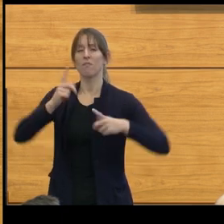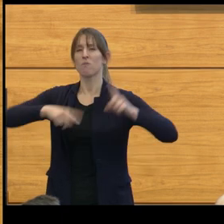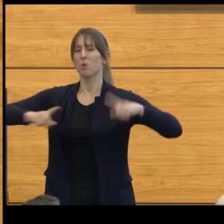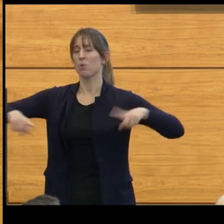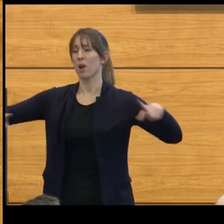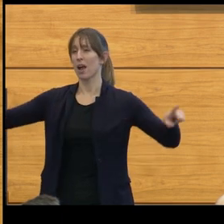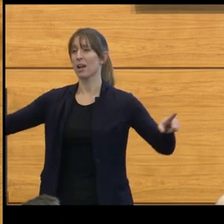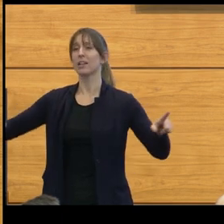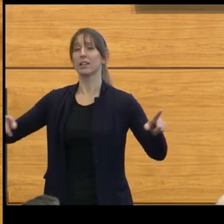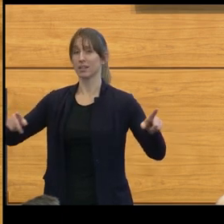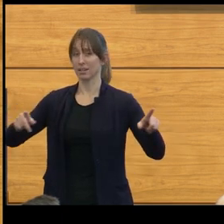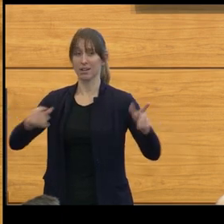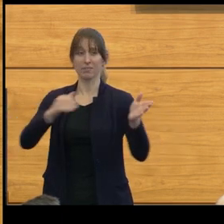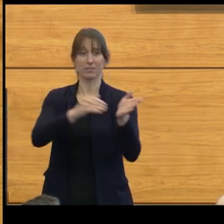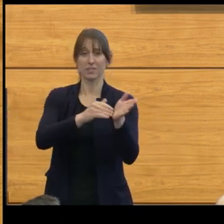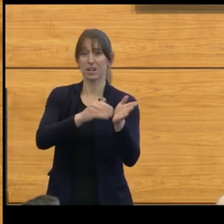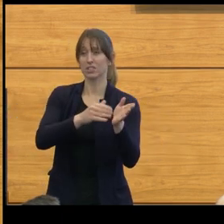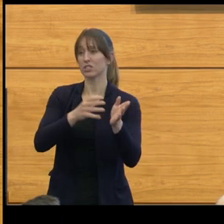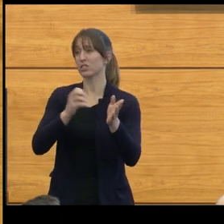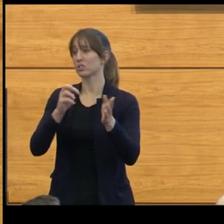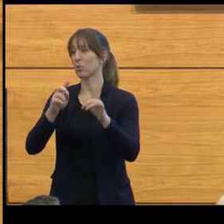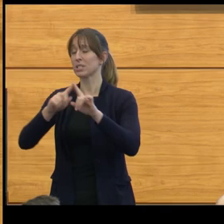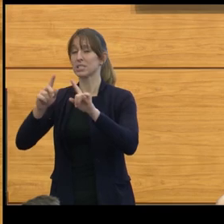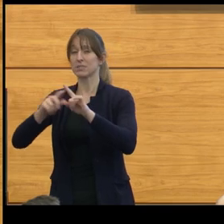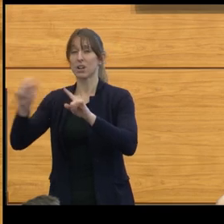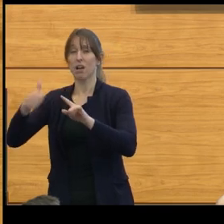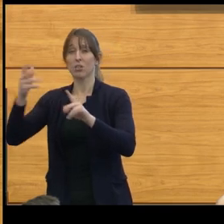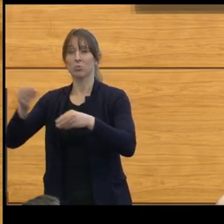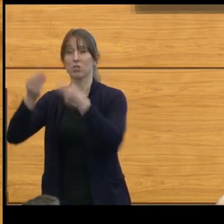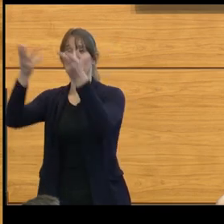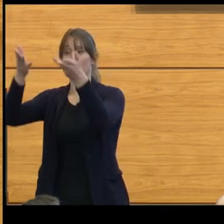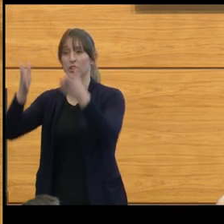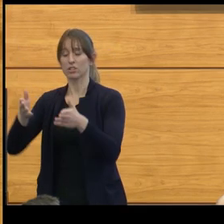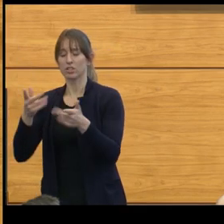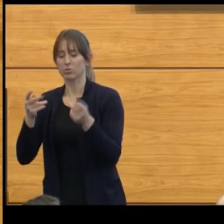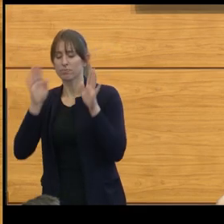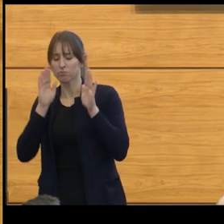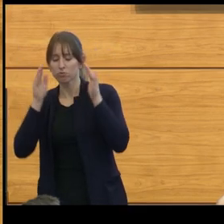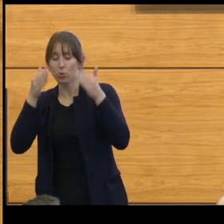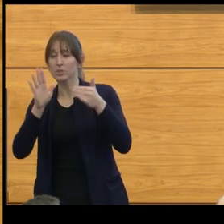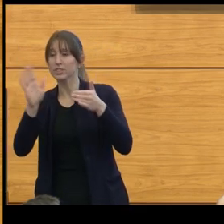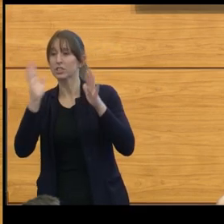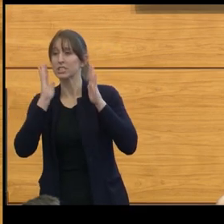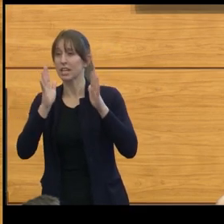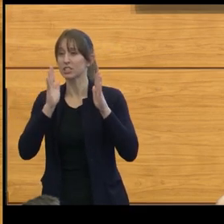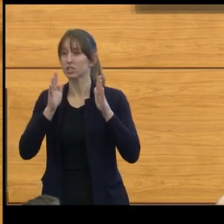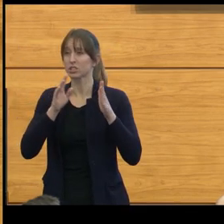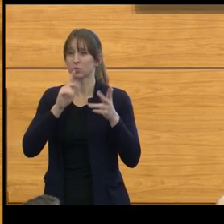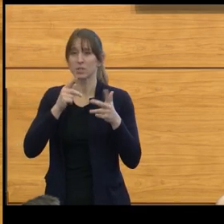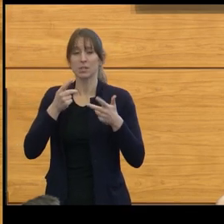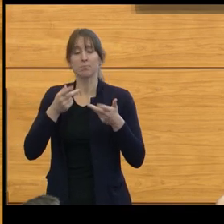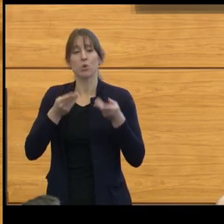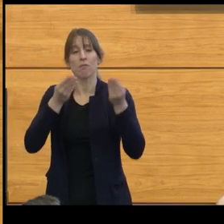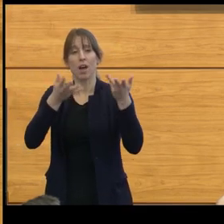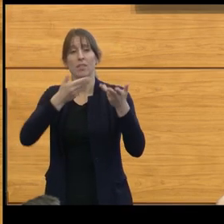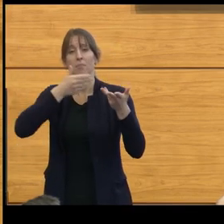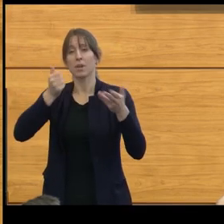all of whom focus their attention on trying to give the best possible care to that patient and that family.